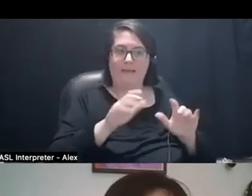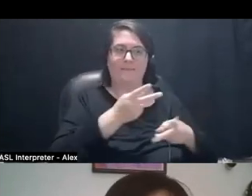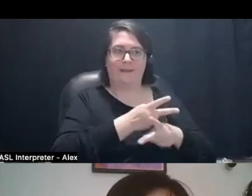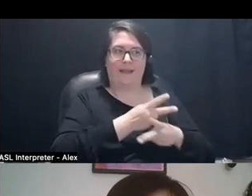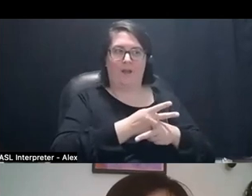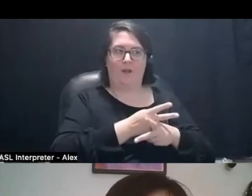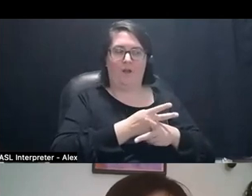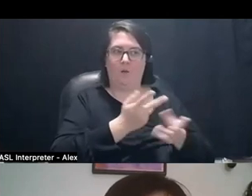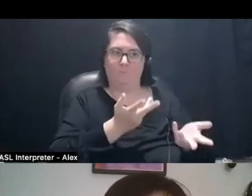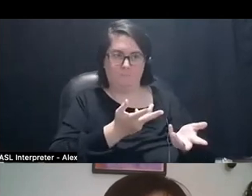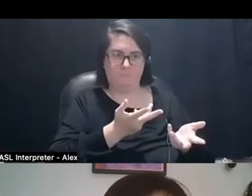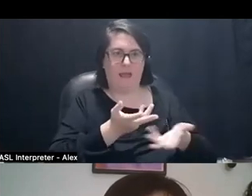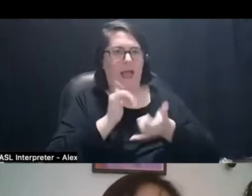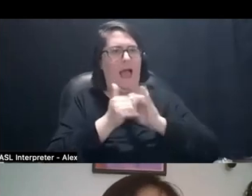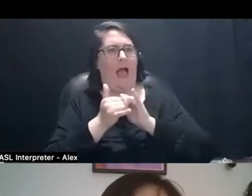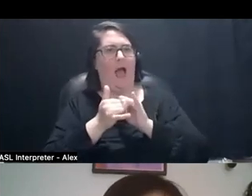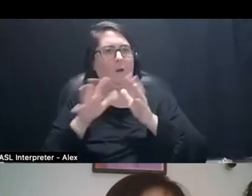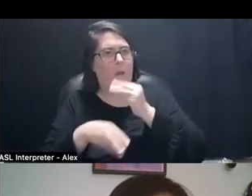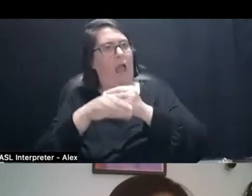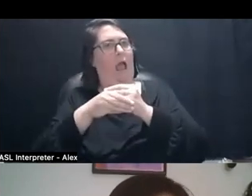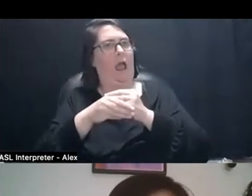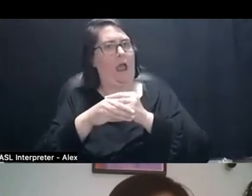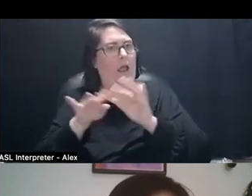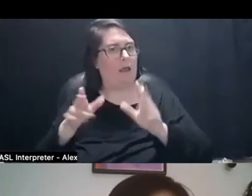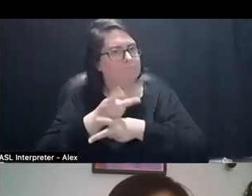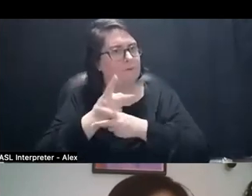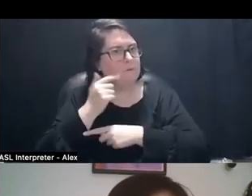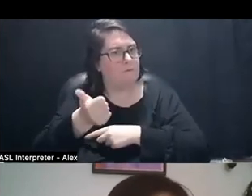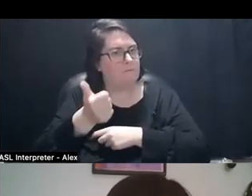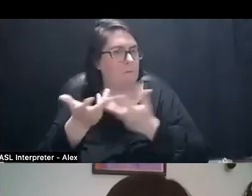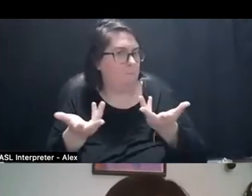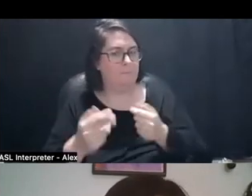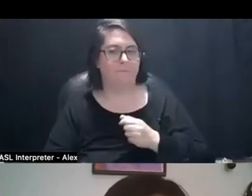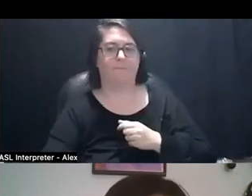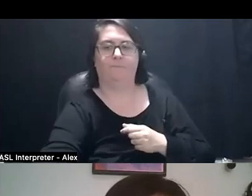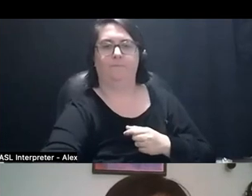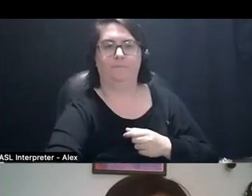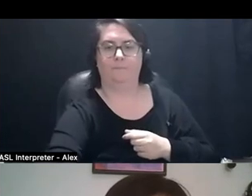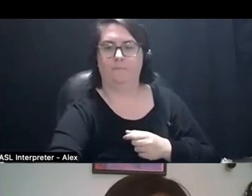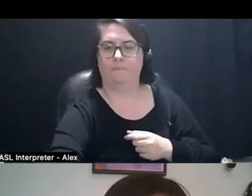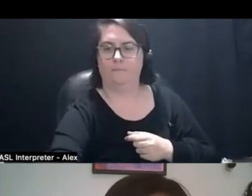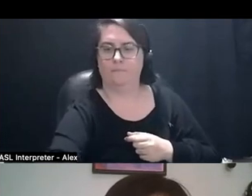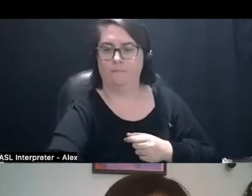how do you care for yourself within that work?